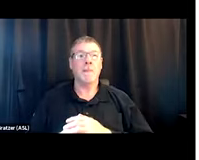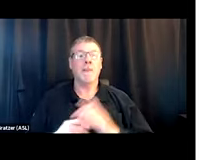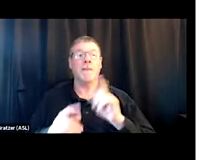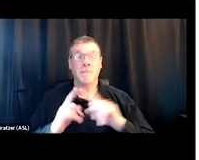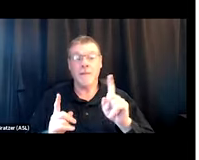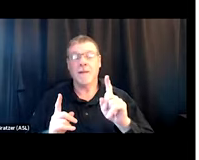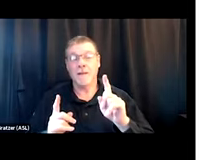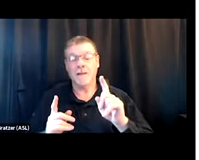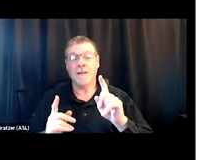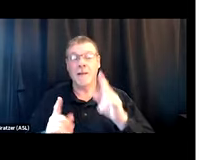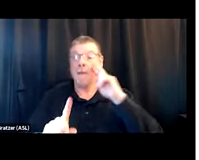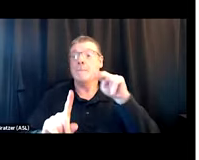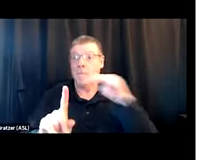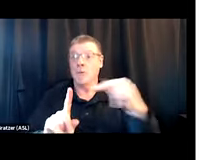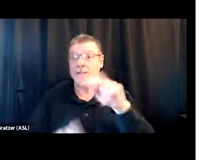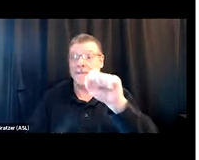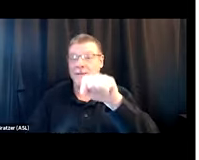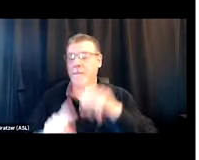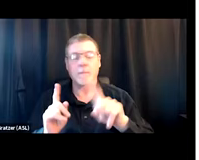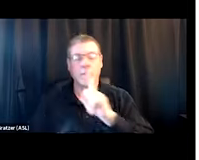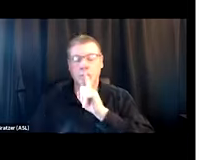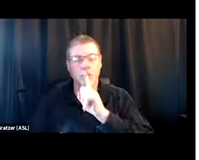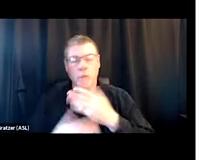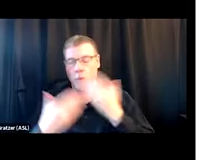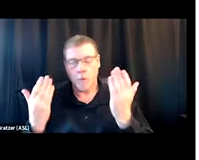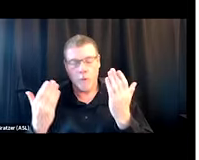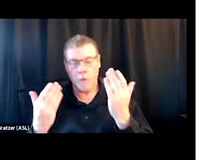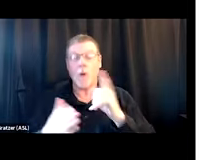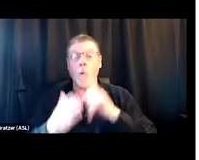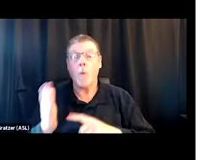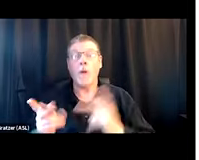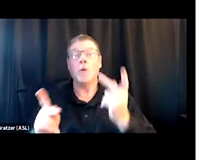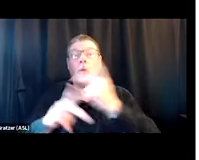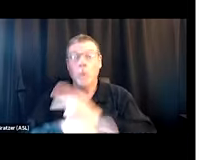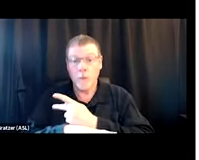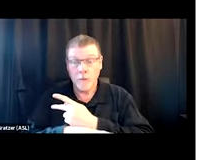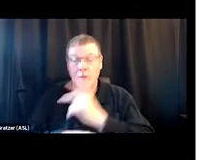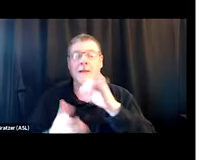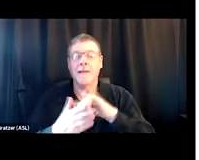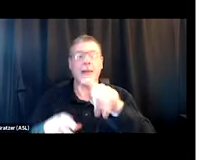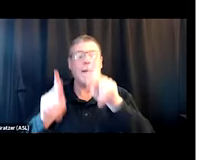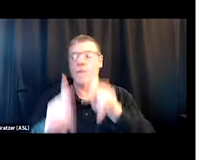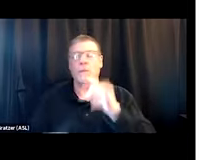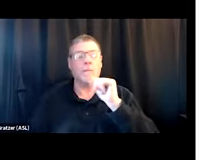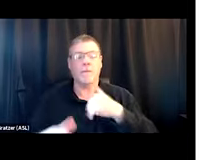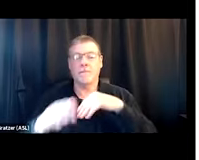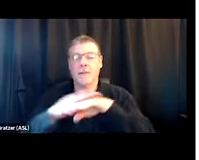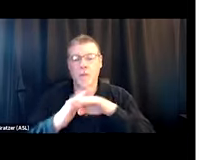but the reality is there's not. What actually ends up being risky is that person may not have access to what they need,